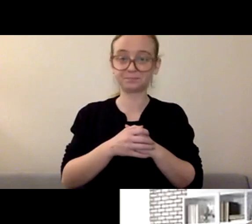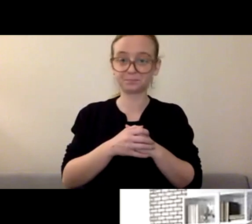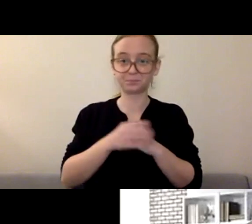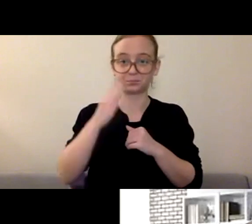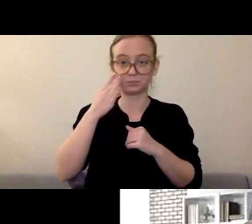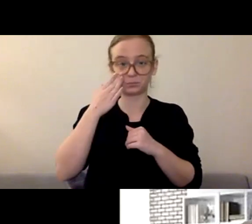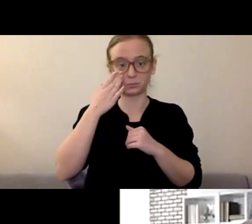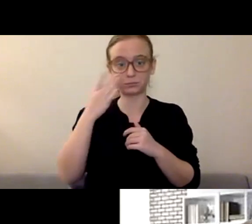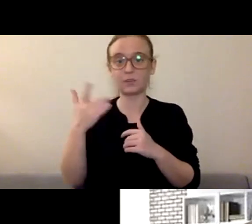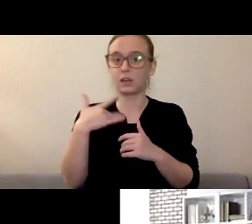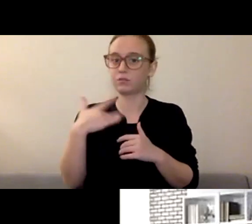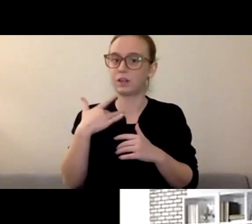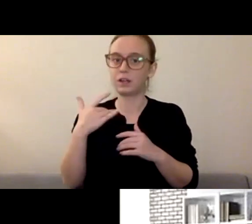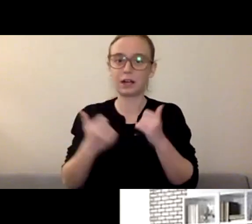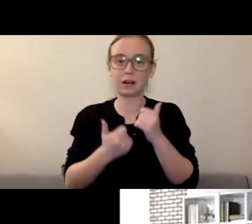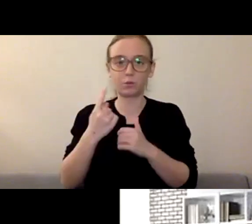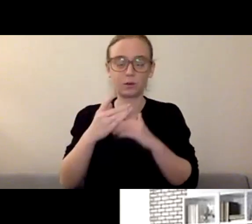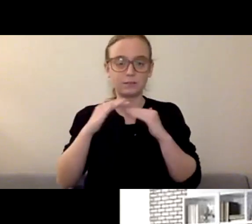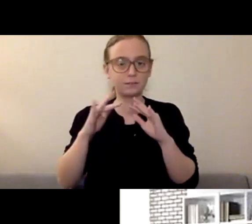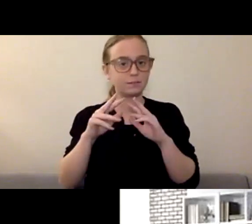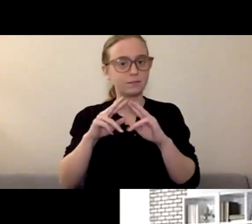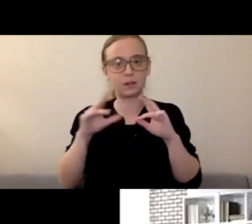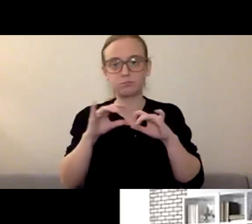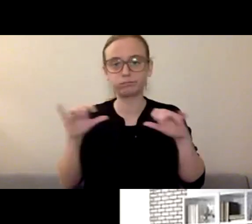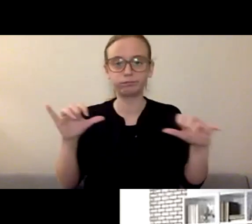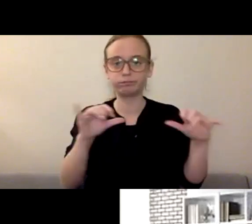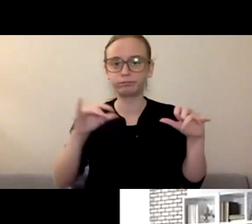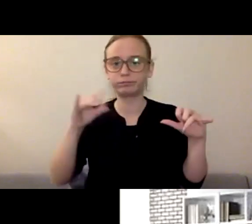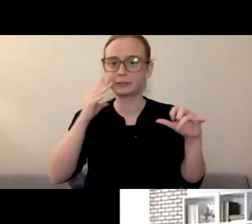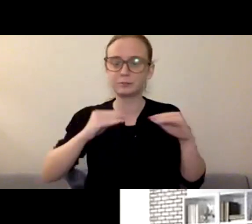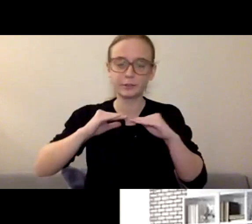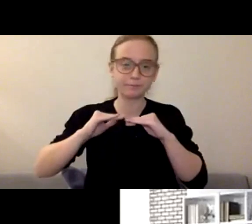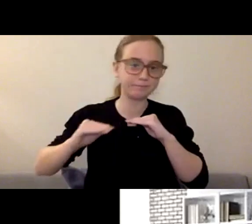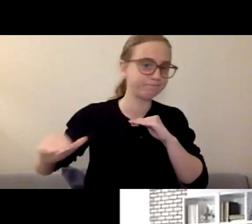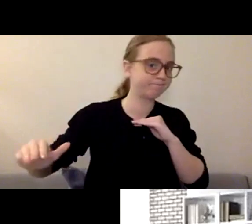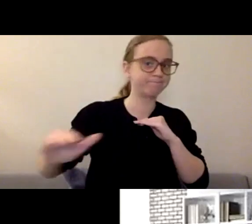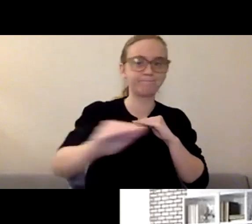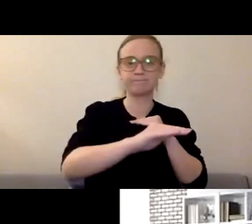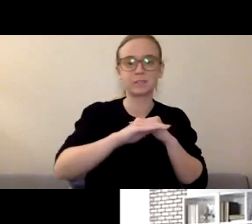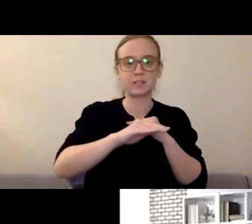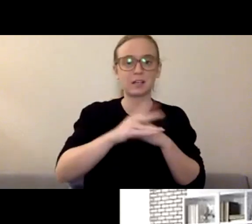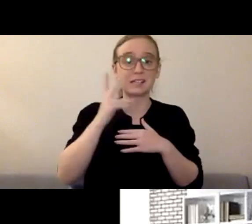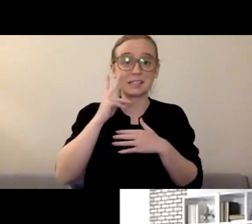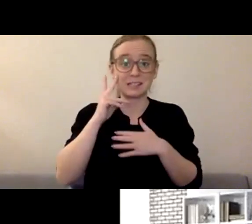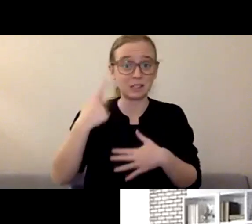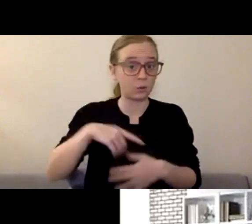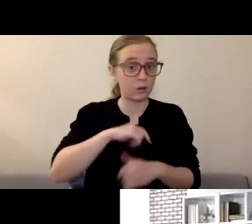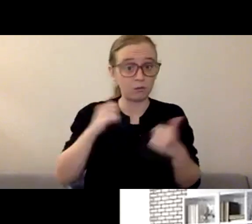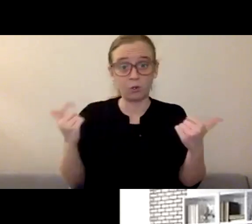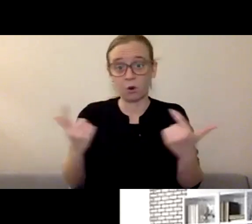The field has been leveled in many ways. And just seeing how we've all been coming together and finding ways to help each other